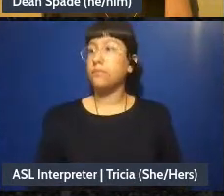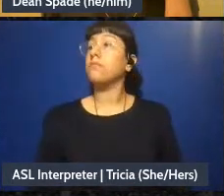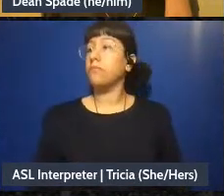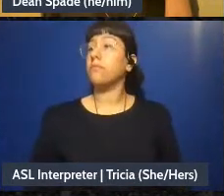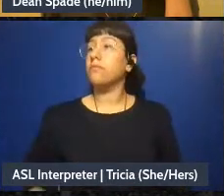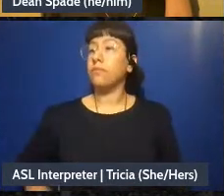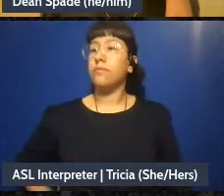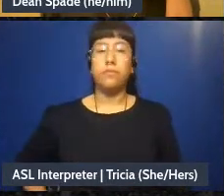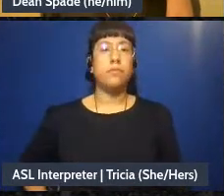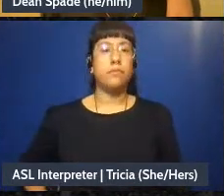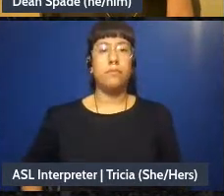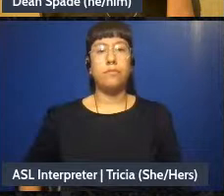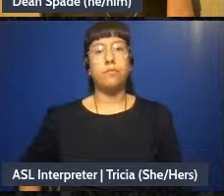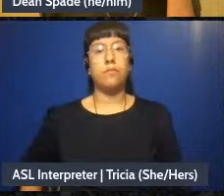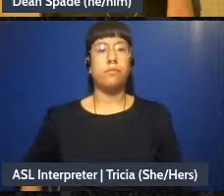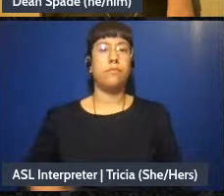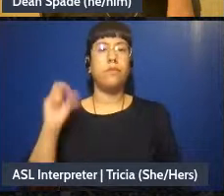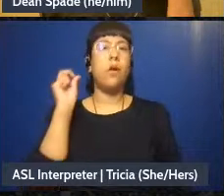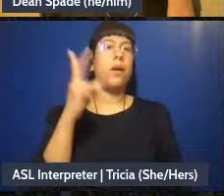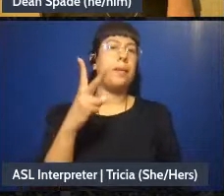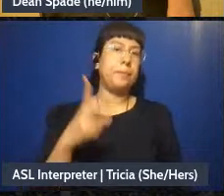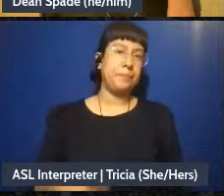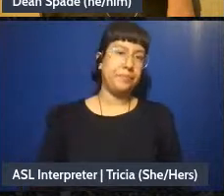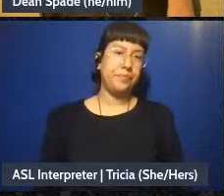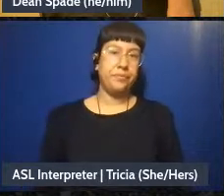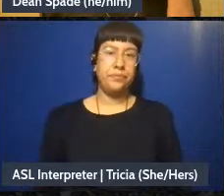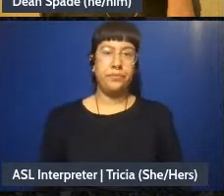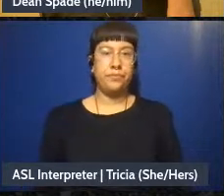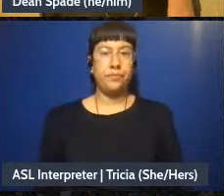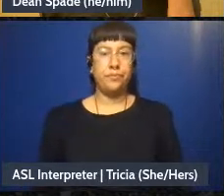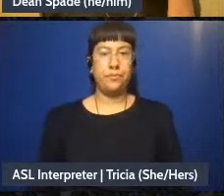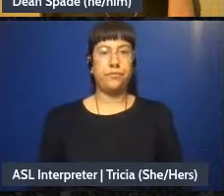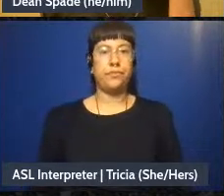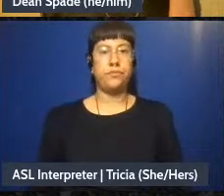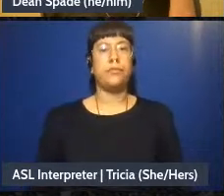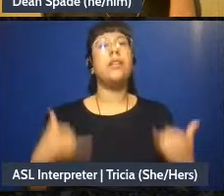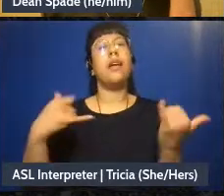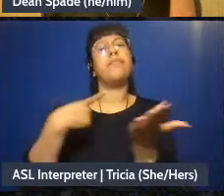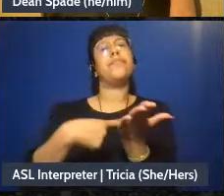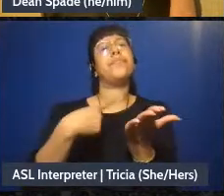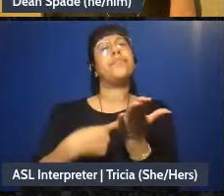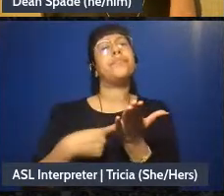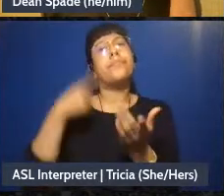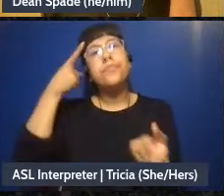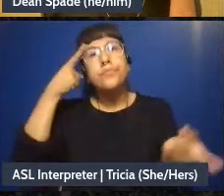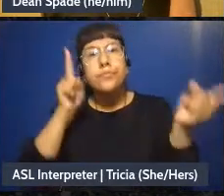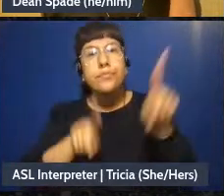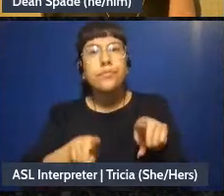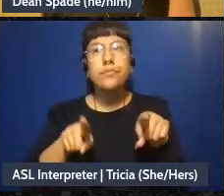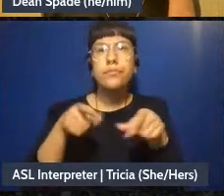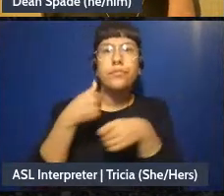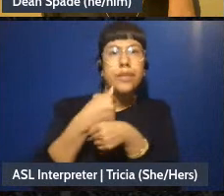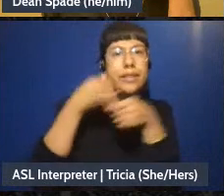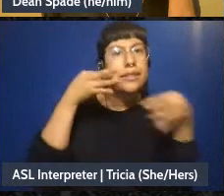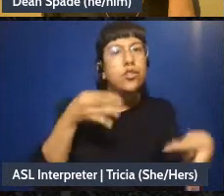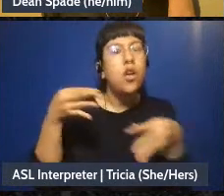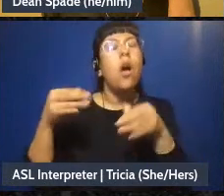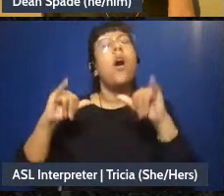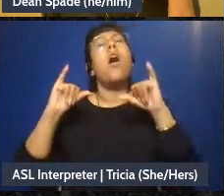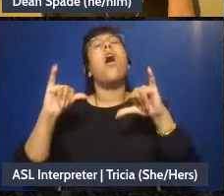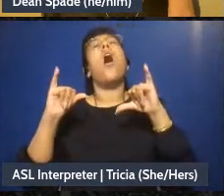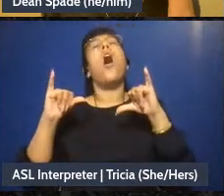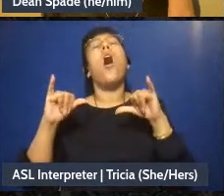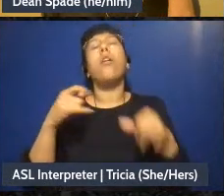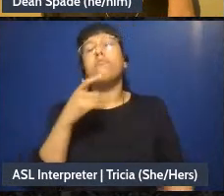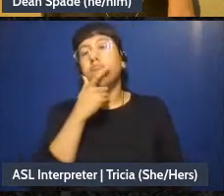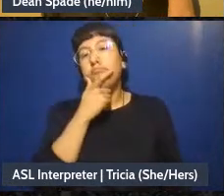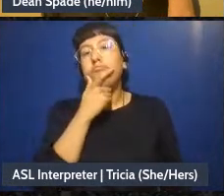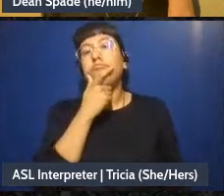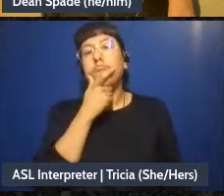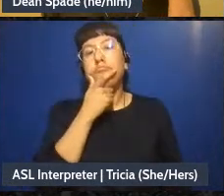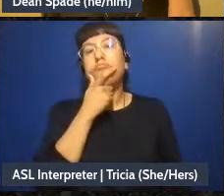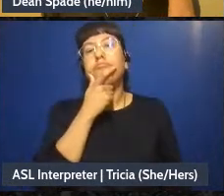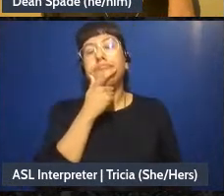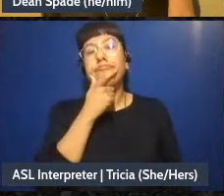Okay so I want to talk about consensus decision making, oh I didn't do this one, yeah, um